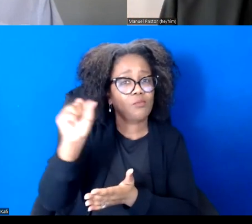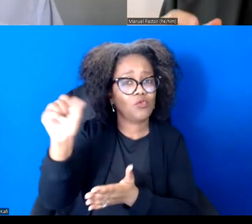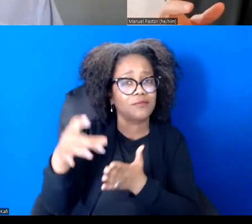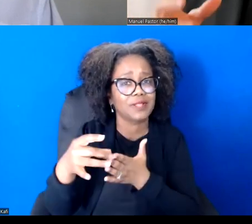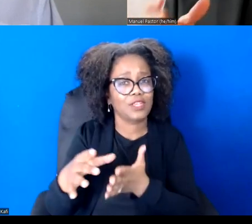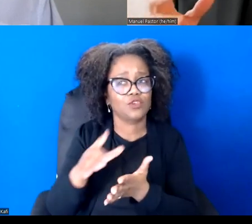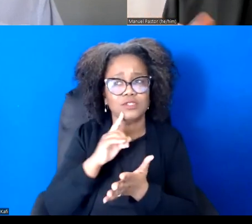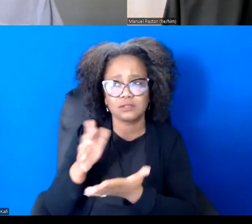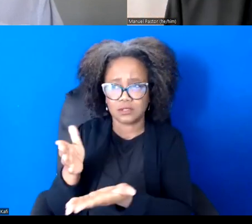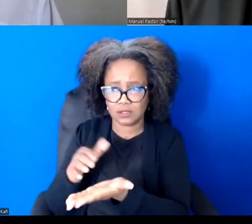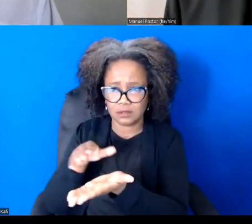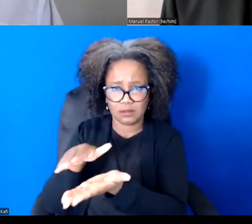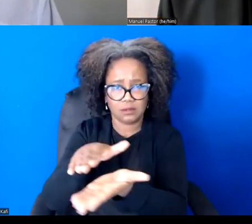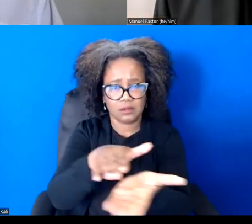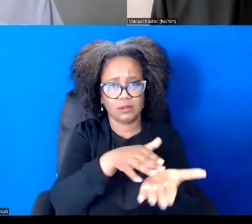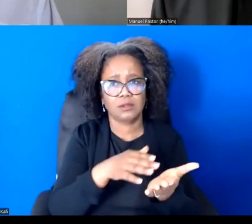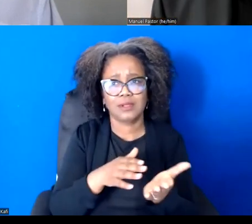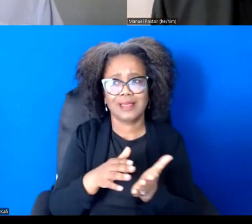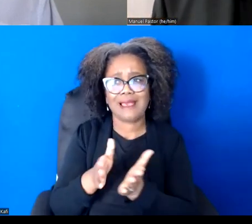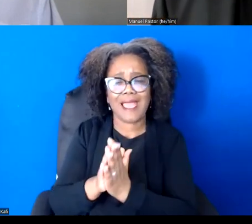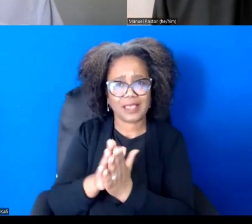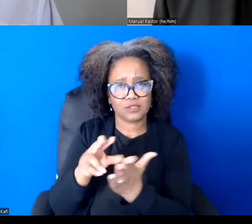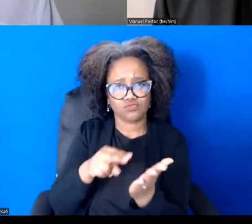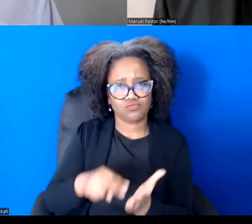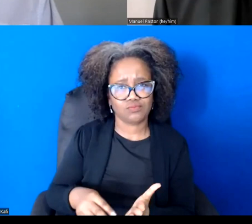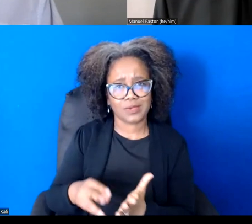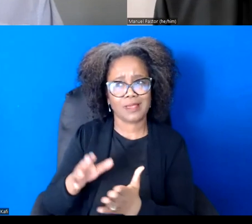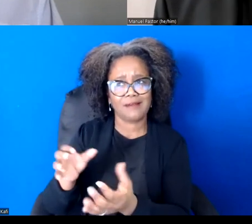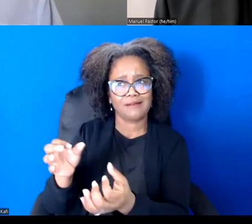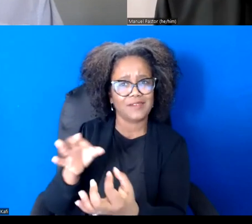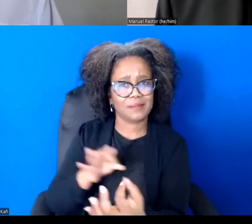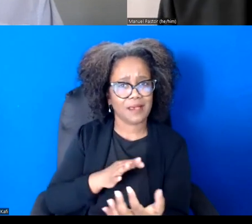One of the things that the publisher said was, wow, you guys are talking way too much